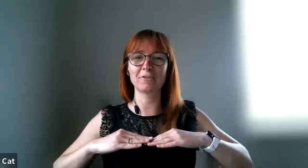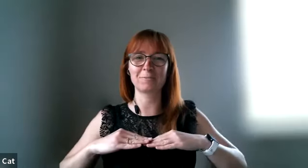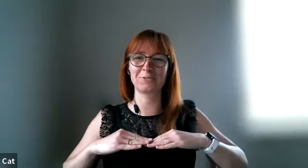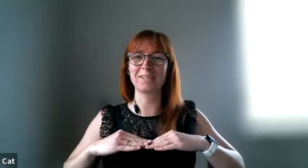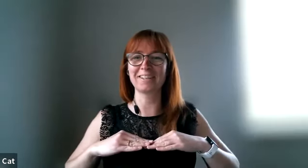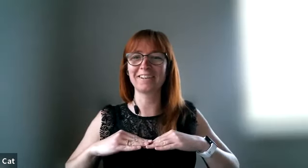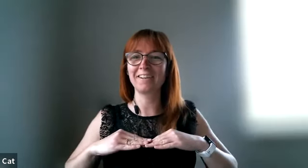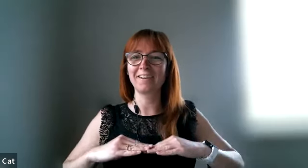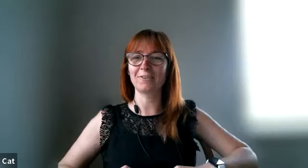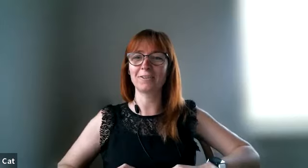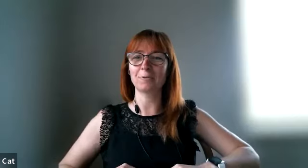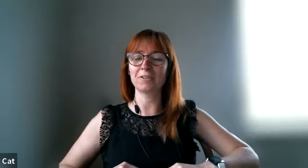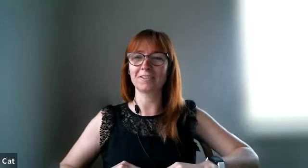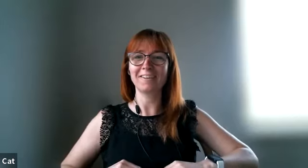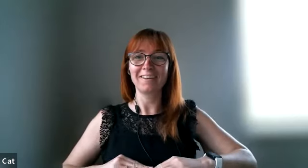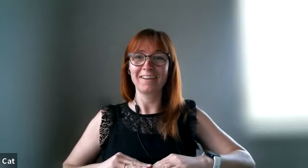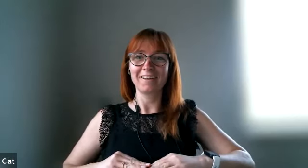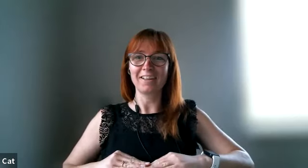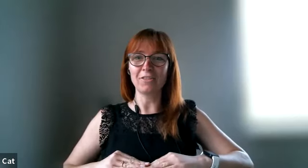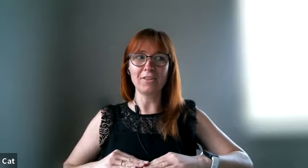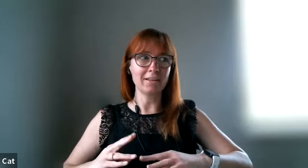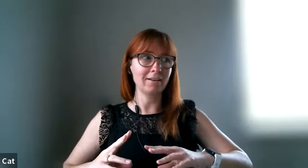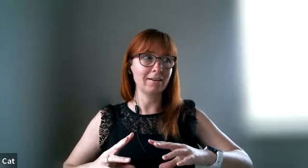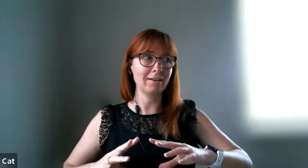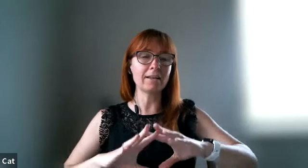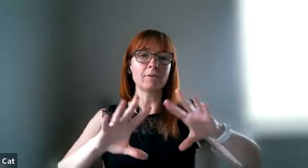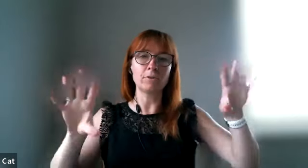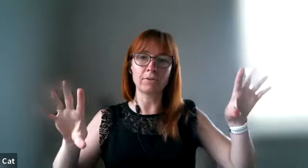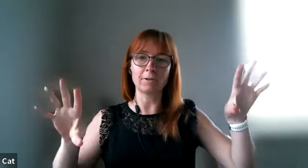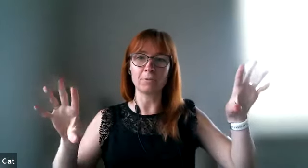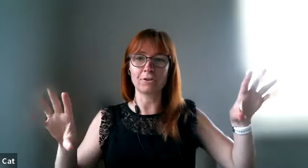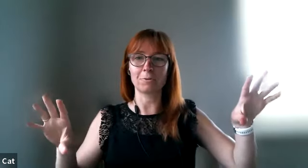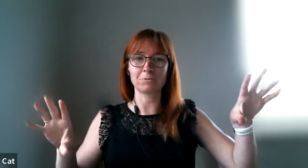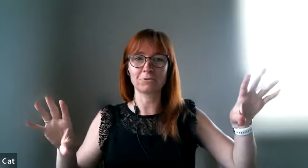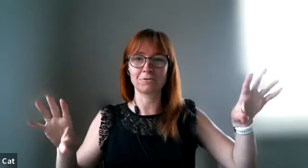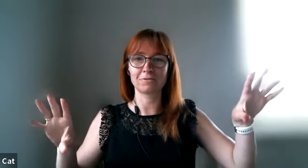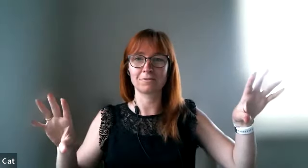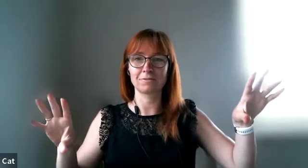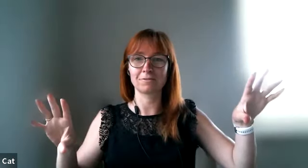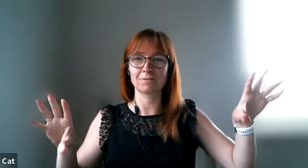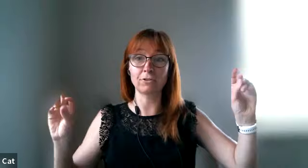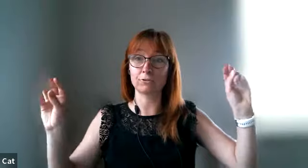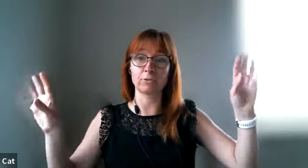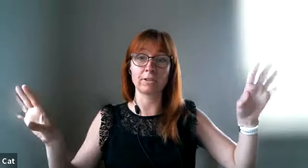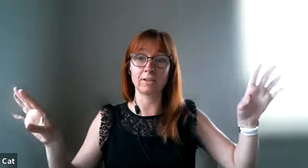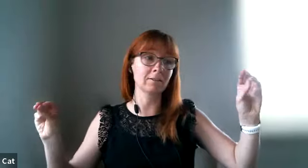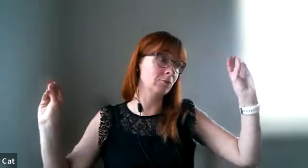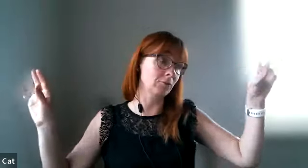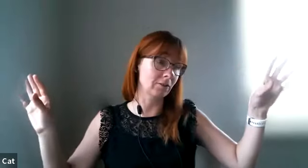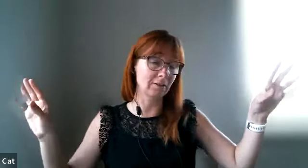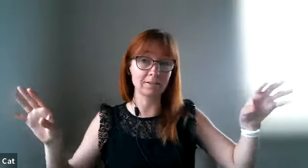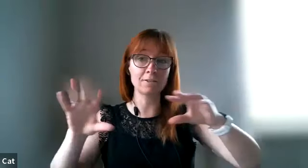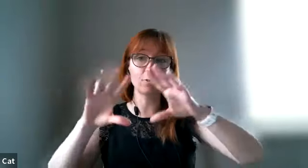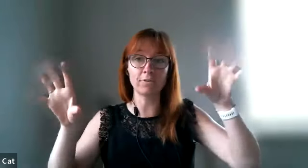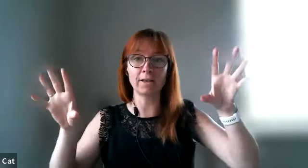up to here or down here then everything becomes frustrating and annoying and i see all of that